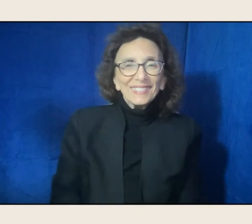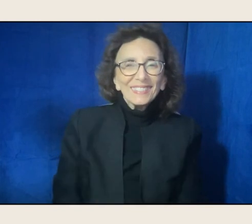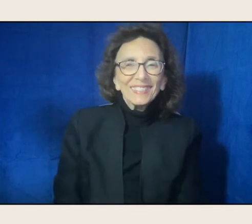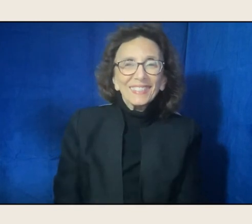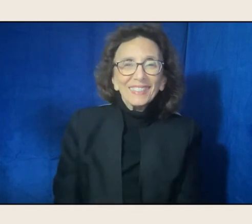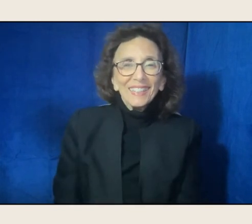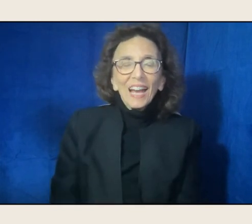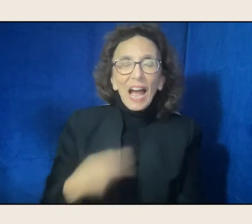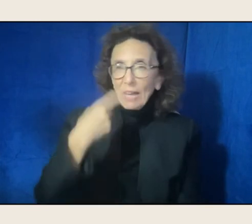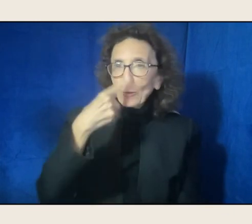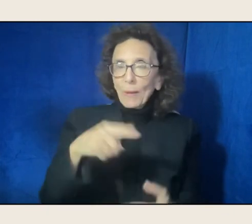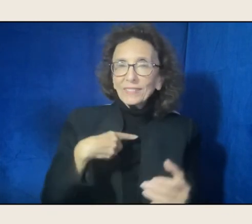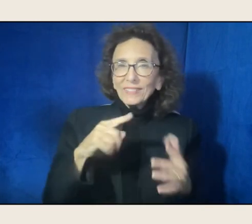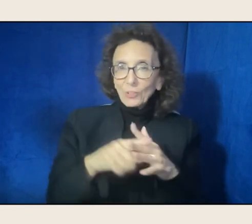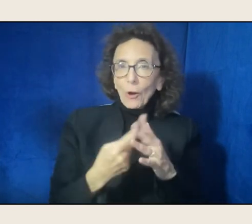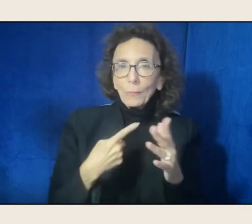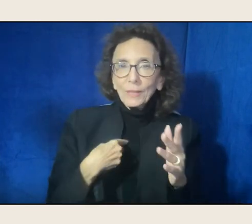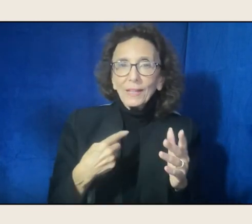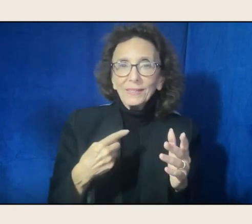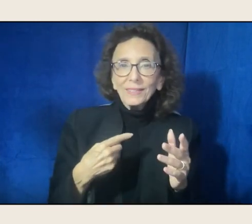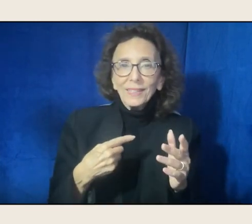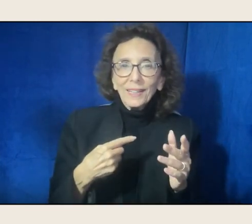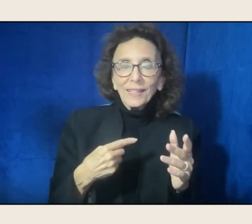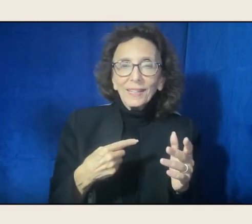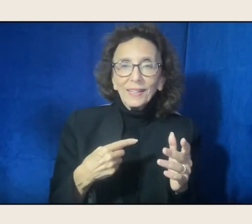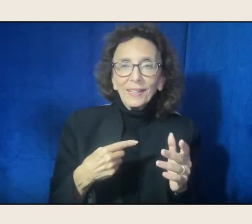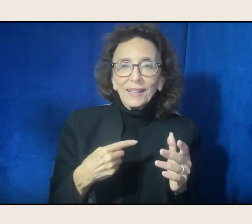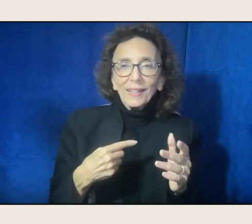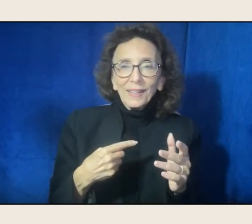I mean, it's a couple things.